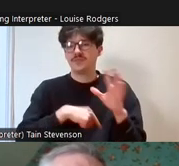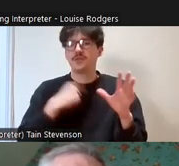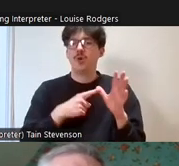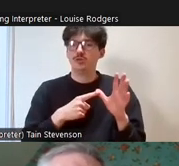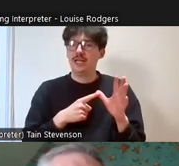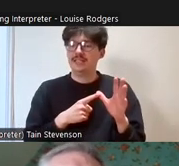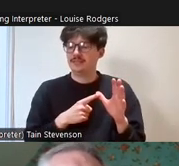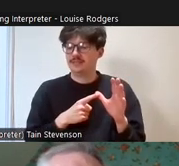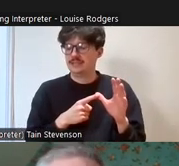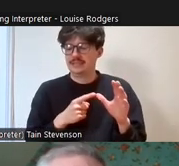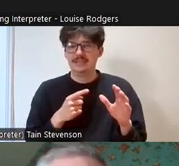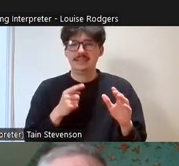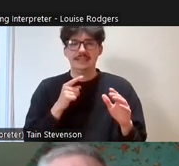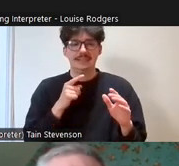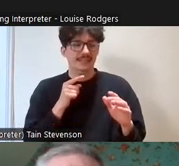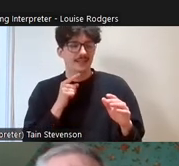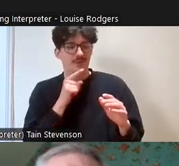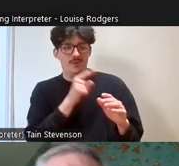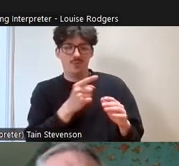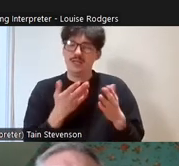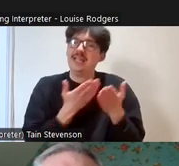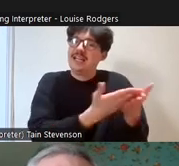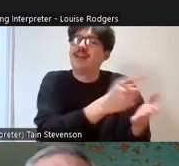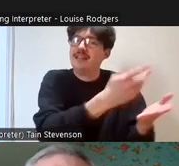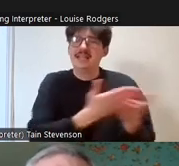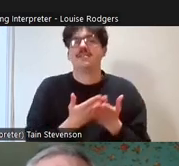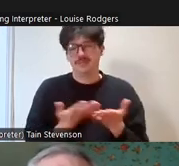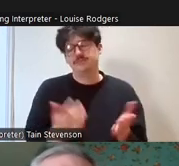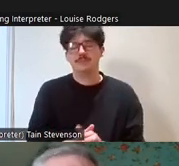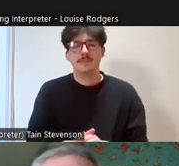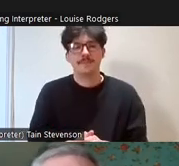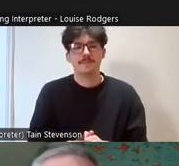a campaign as much as they sell themselves locally and because they're all doing brilliant photos